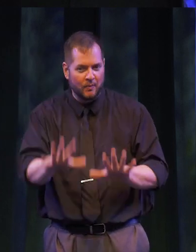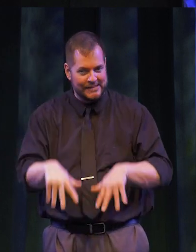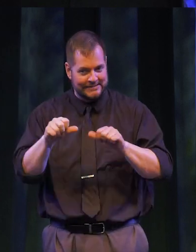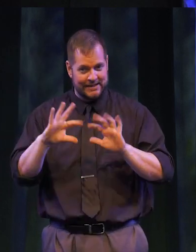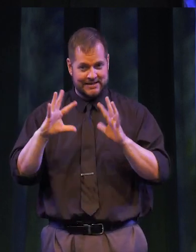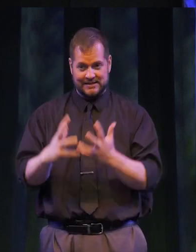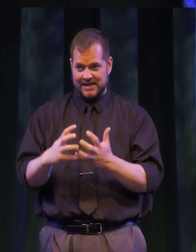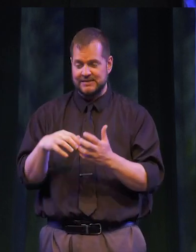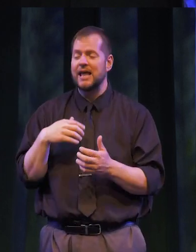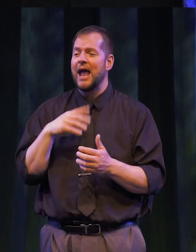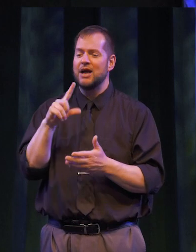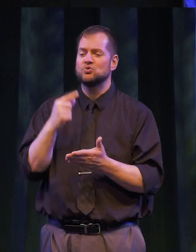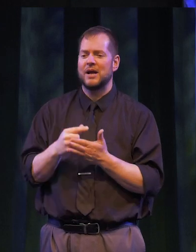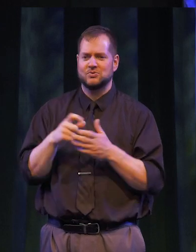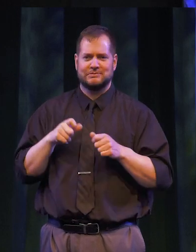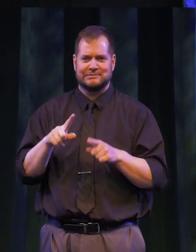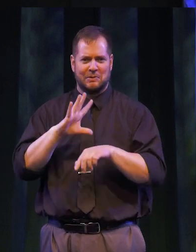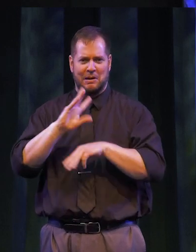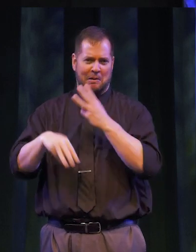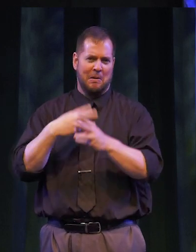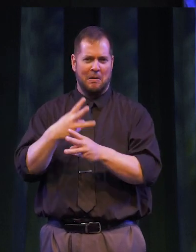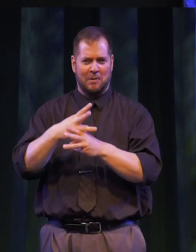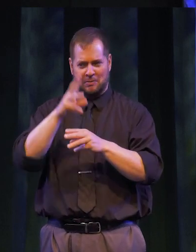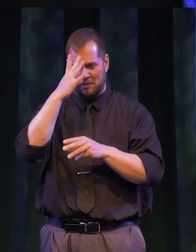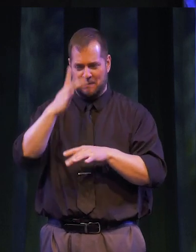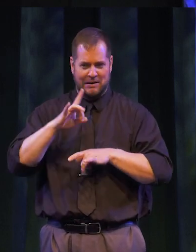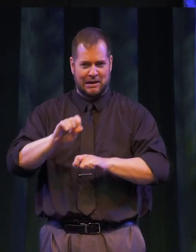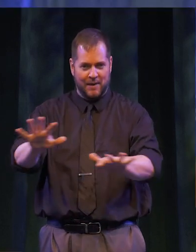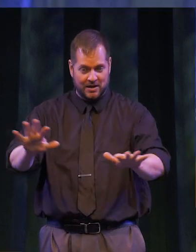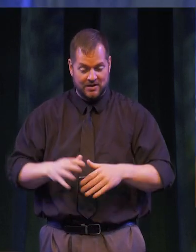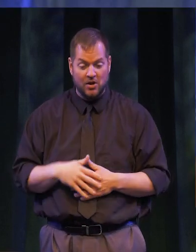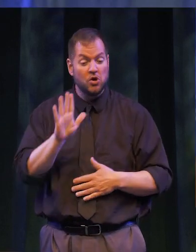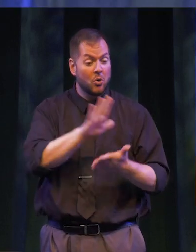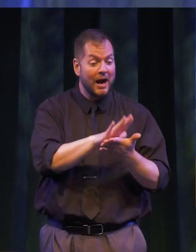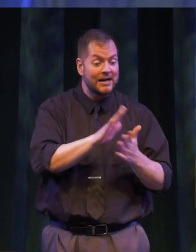you would be taking classes and graduating during a global pandemic. Your academic life